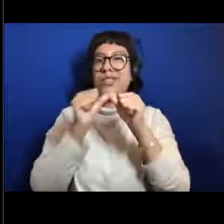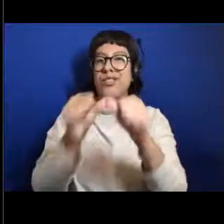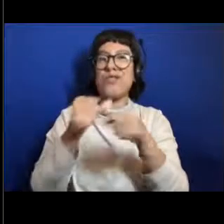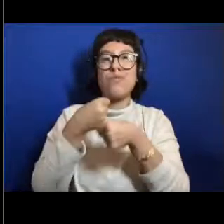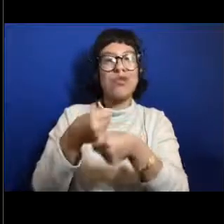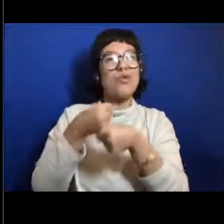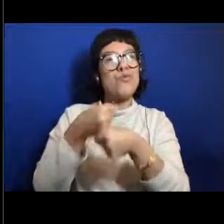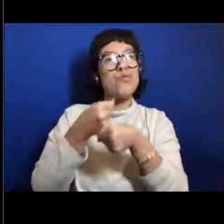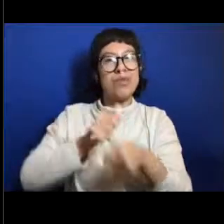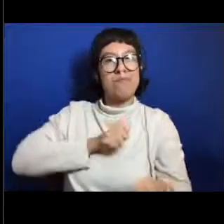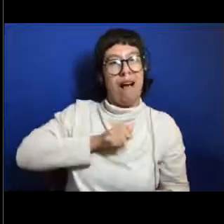and be able to have babies.